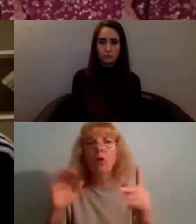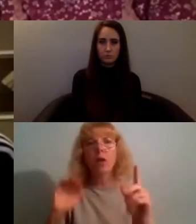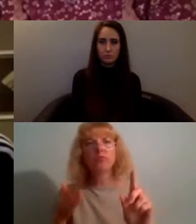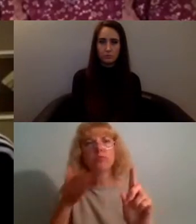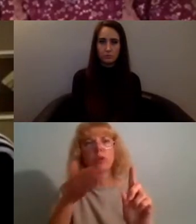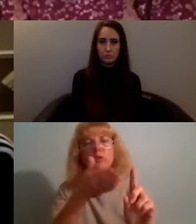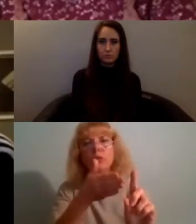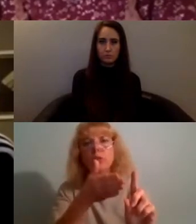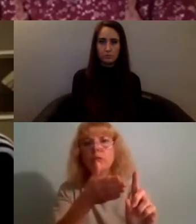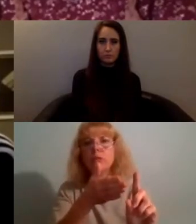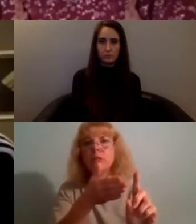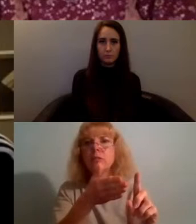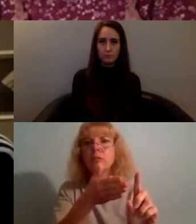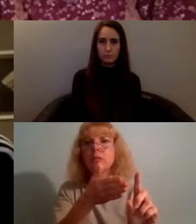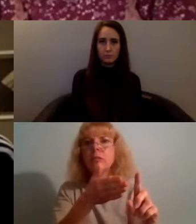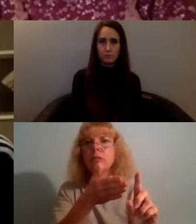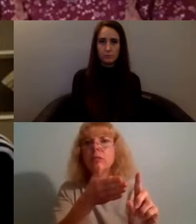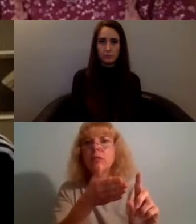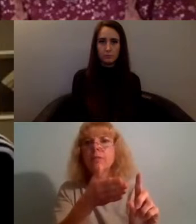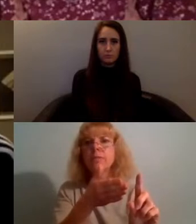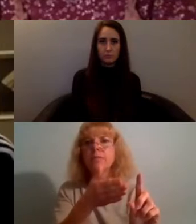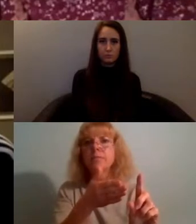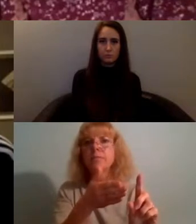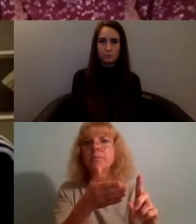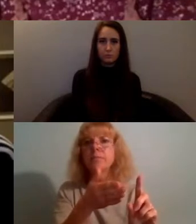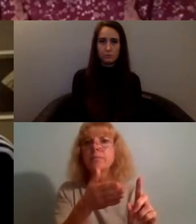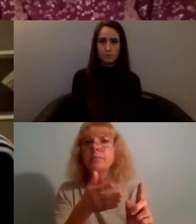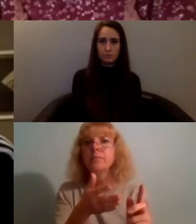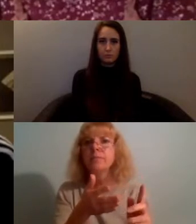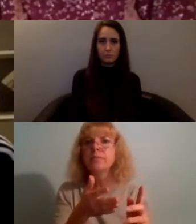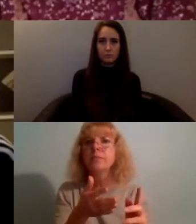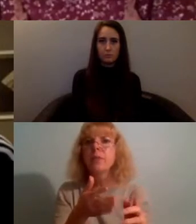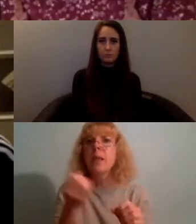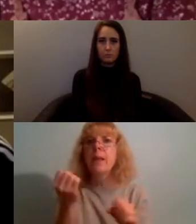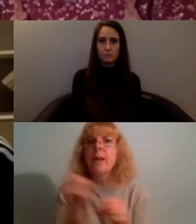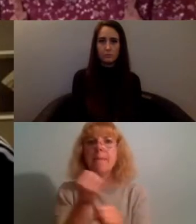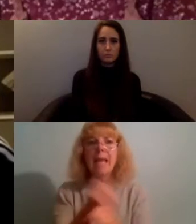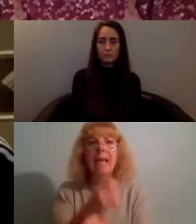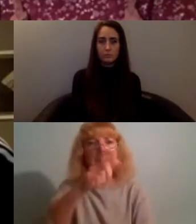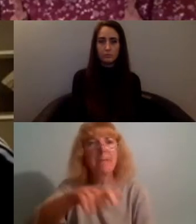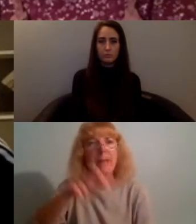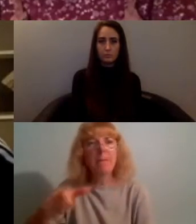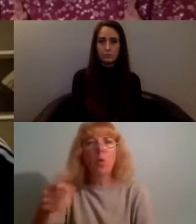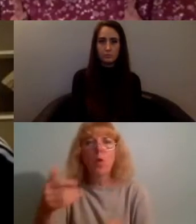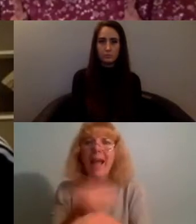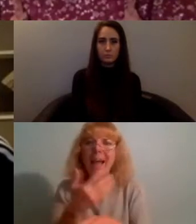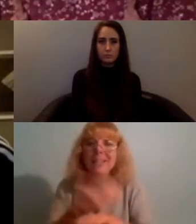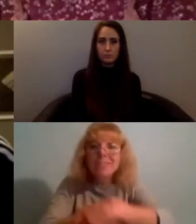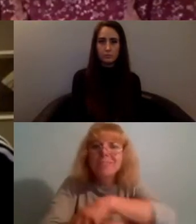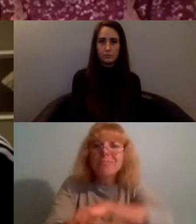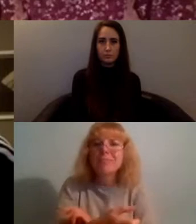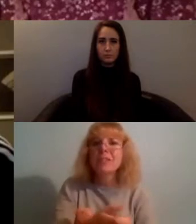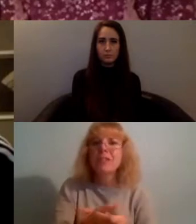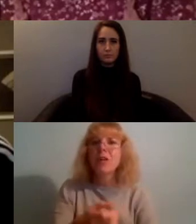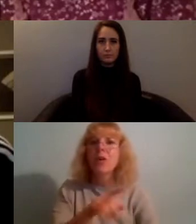um and again it's that it's making people act more because you can just passively scroll through